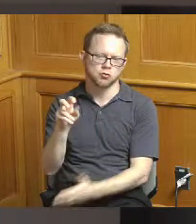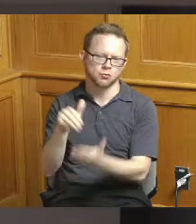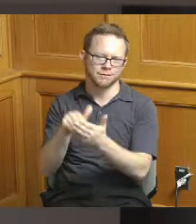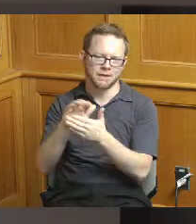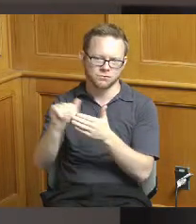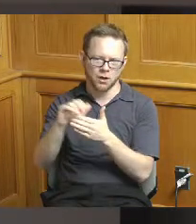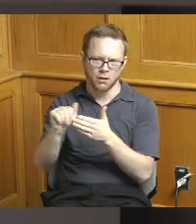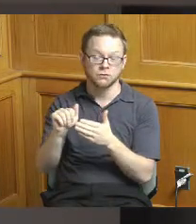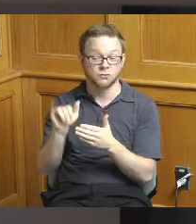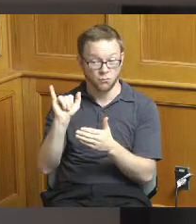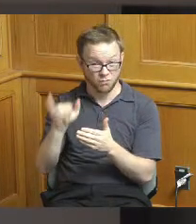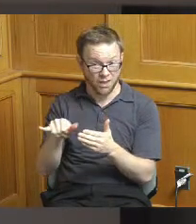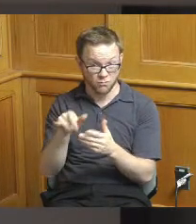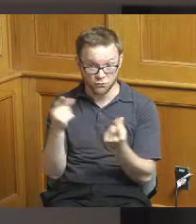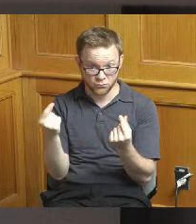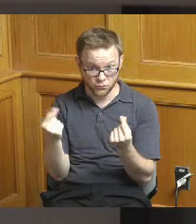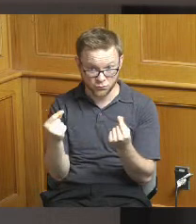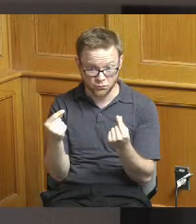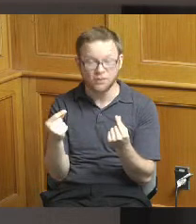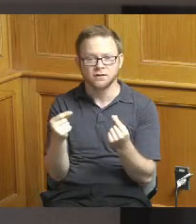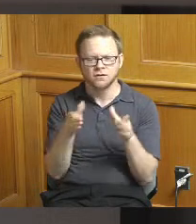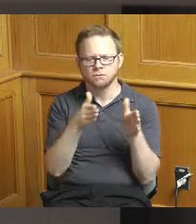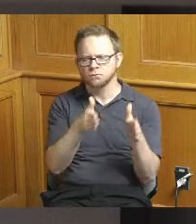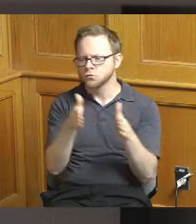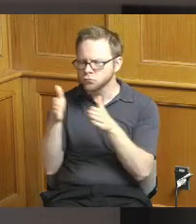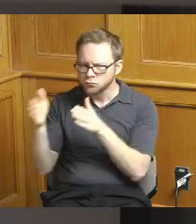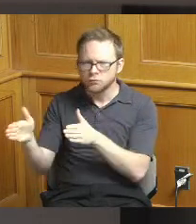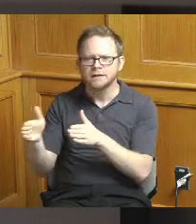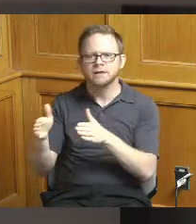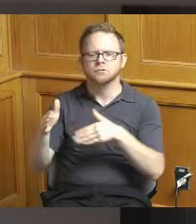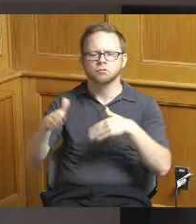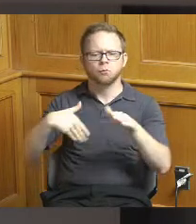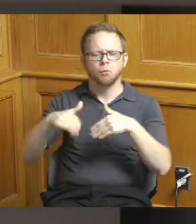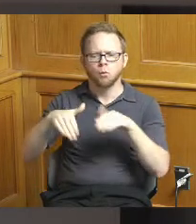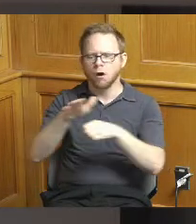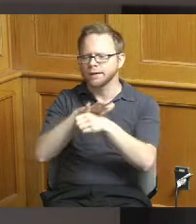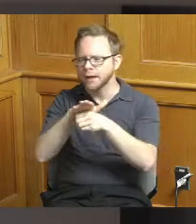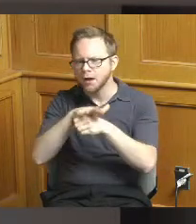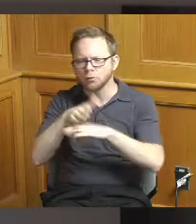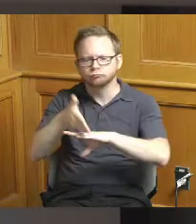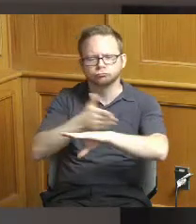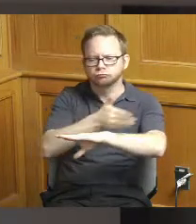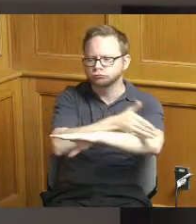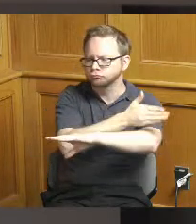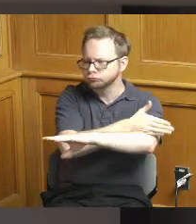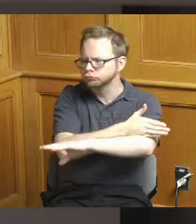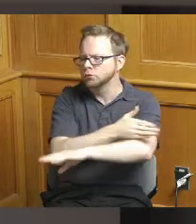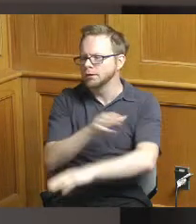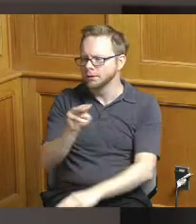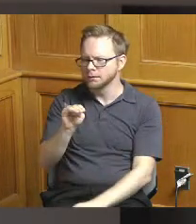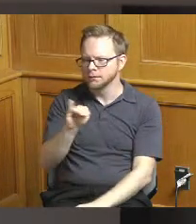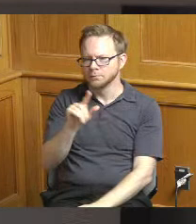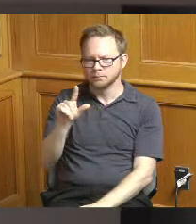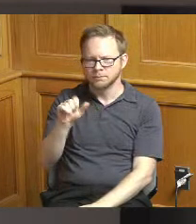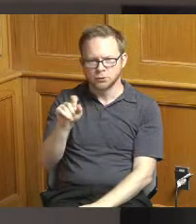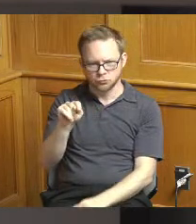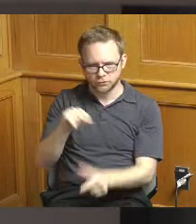extensive streetscape and pedestrian improvements along mill street and Wyoming Wyoming Avenue and